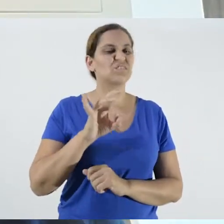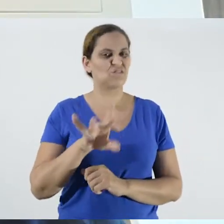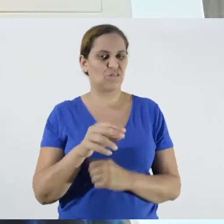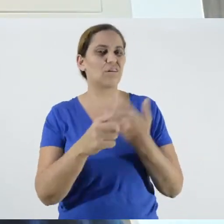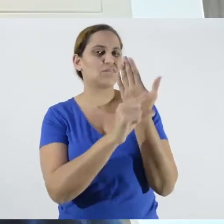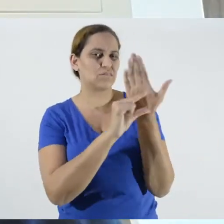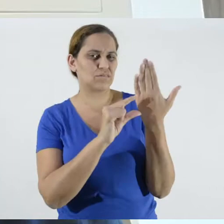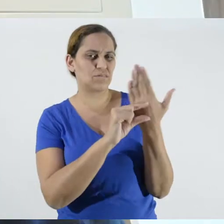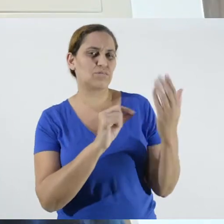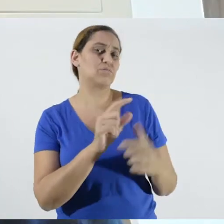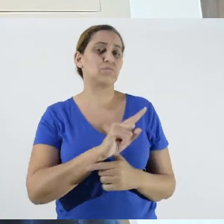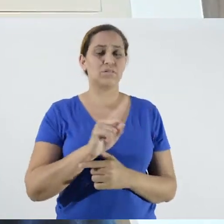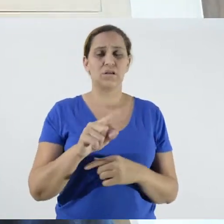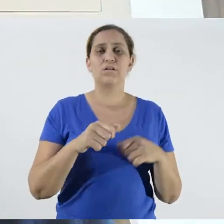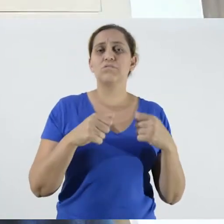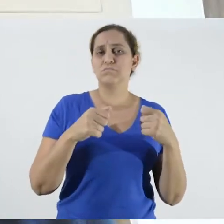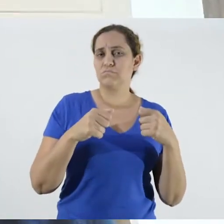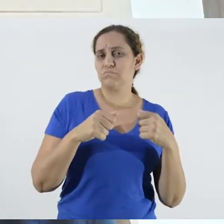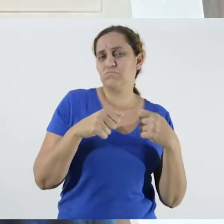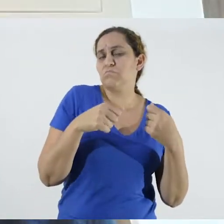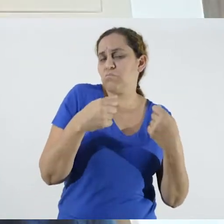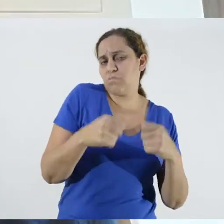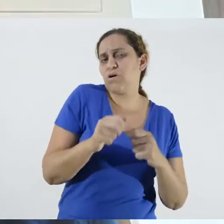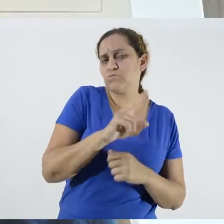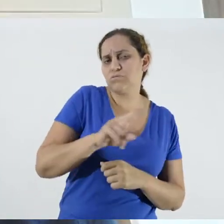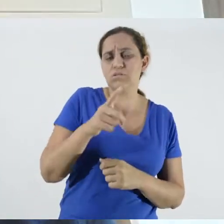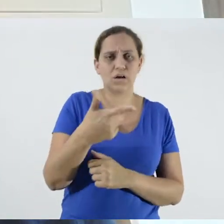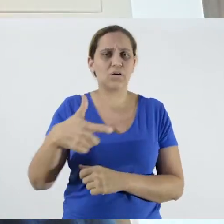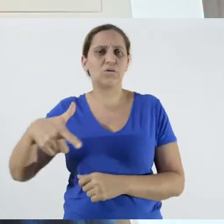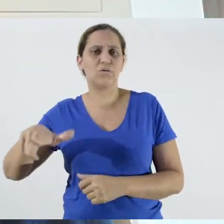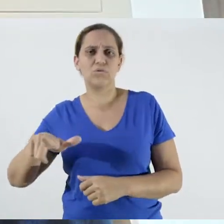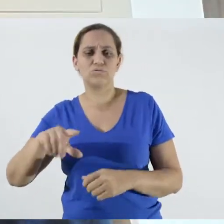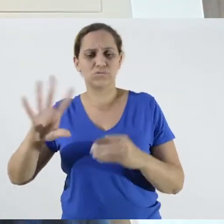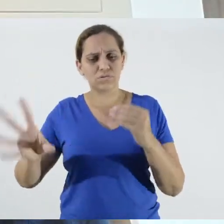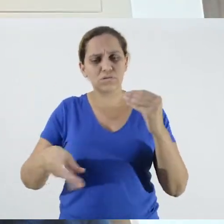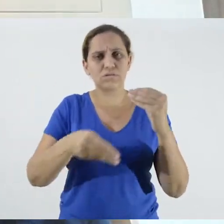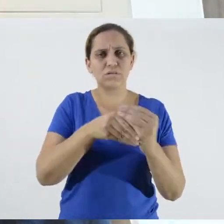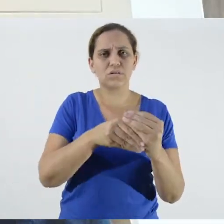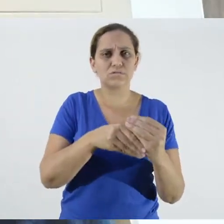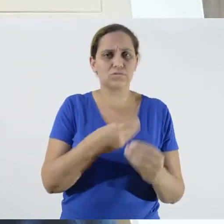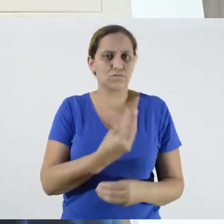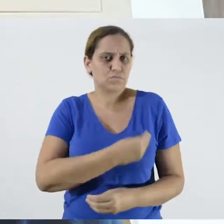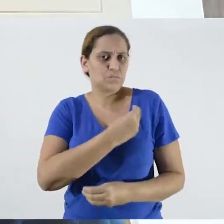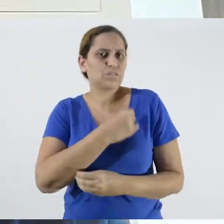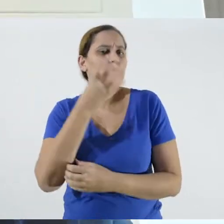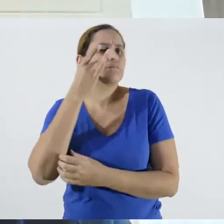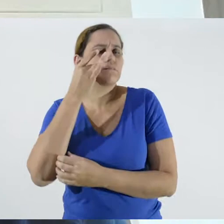for questions about face-to-face interactions and also the